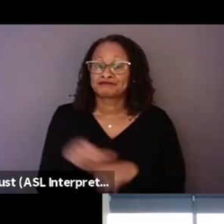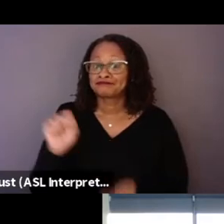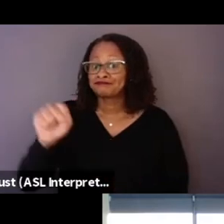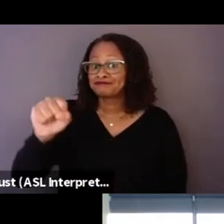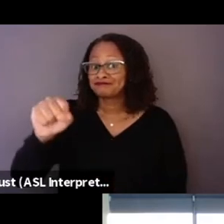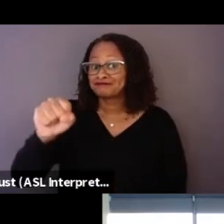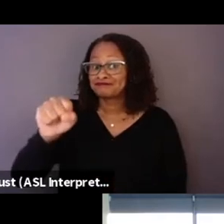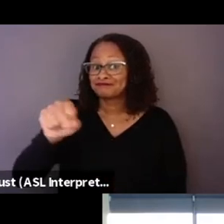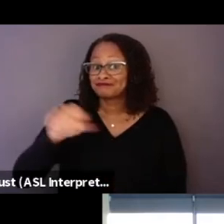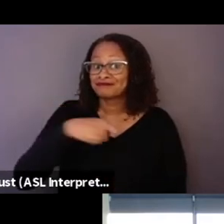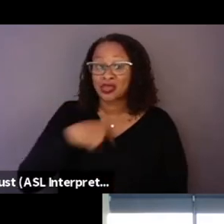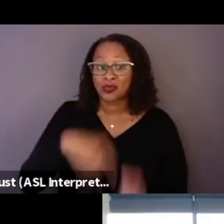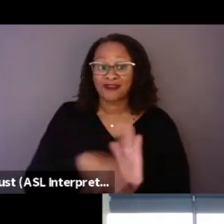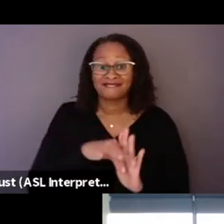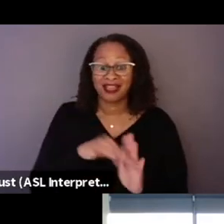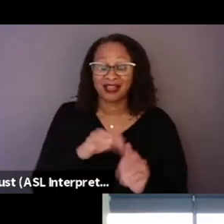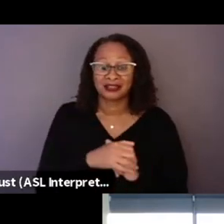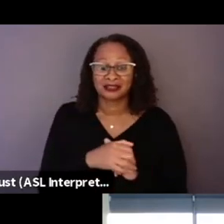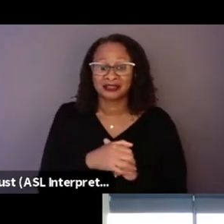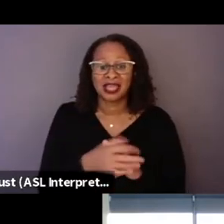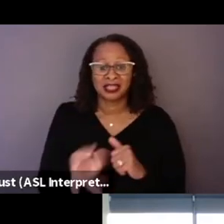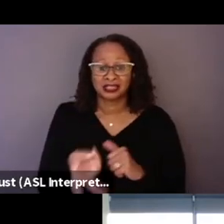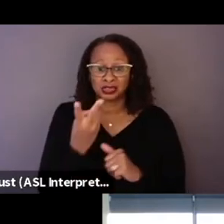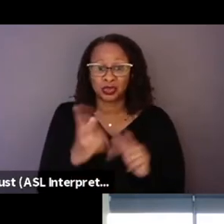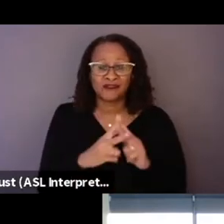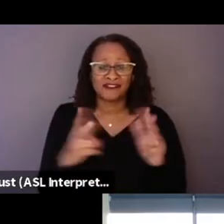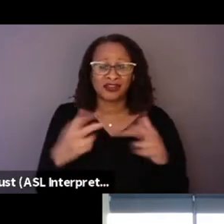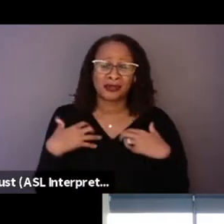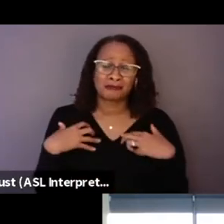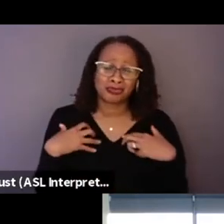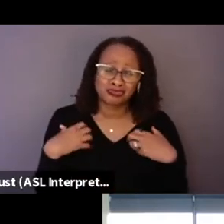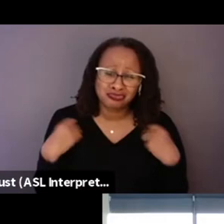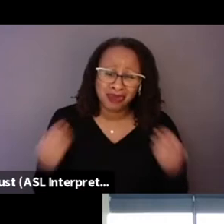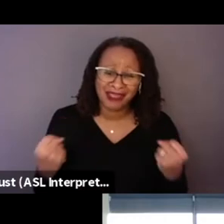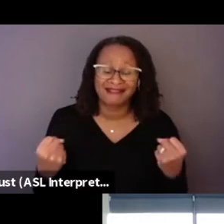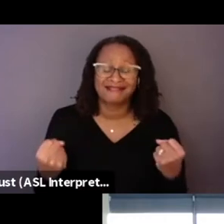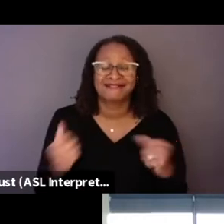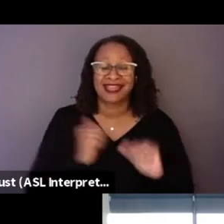We found these two very brave actors who immersed themselves